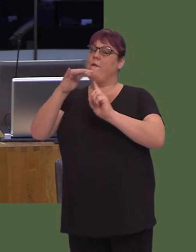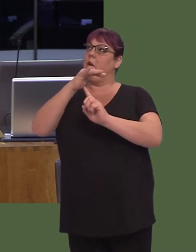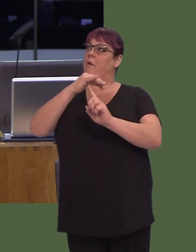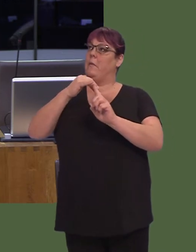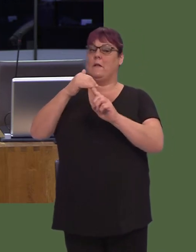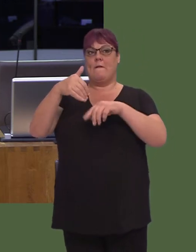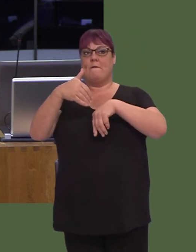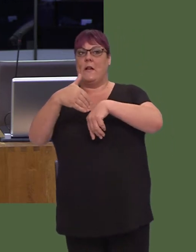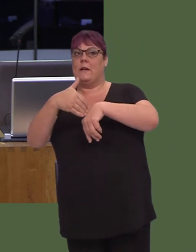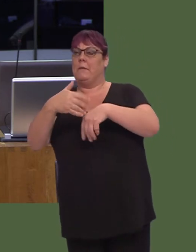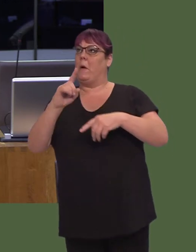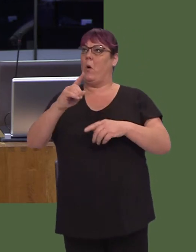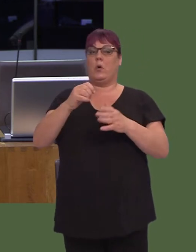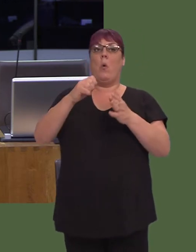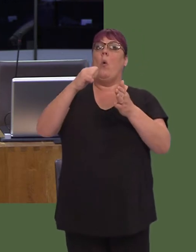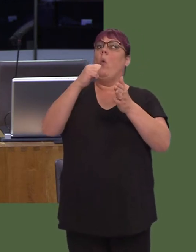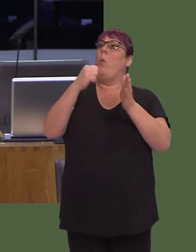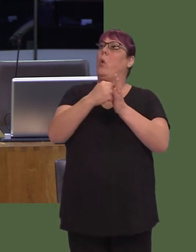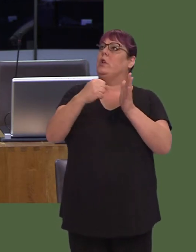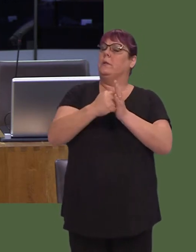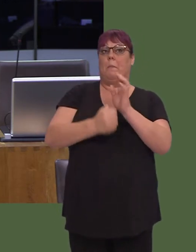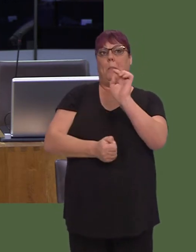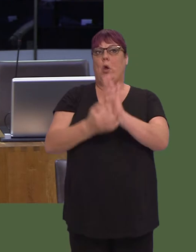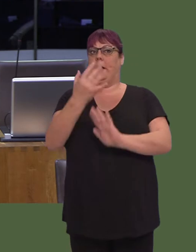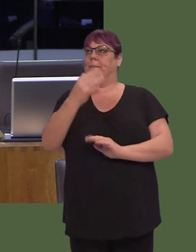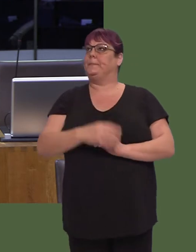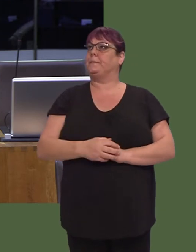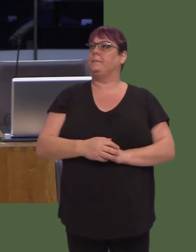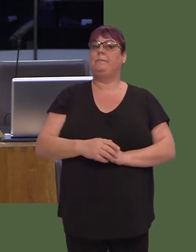Wood burning is seen by some environmentalists as a source of air pollution.